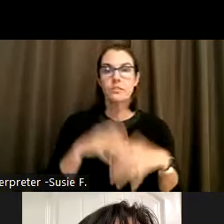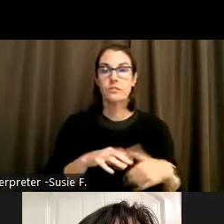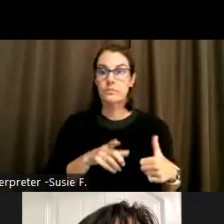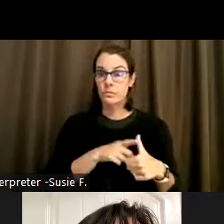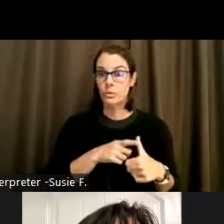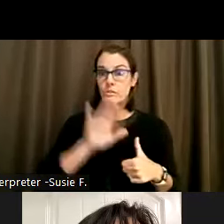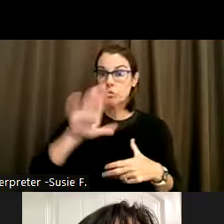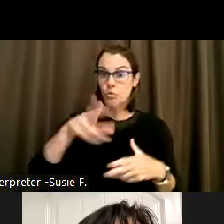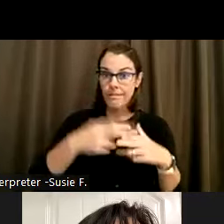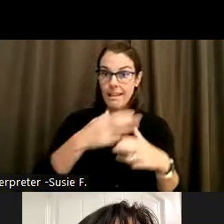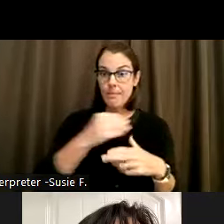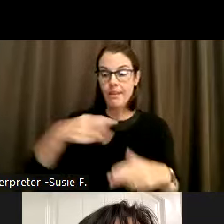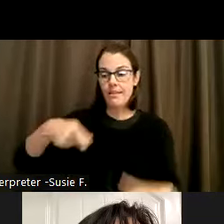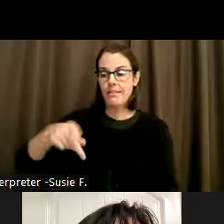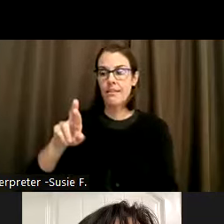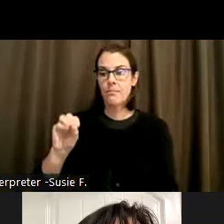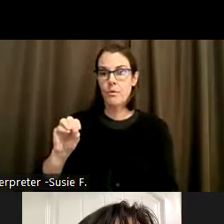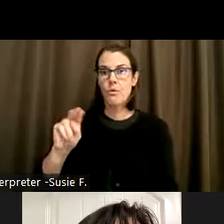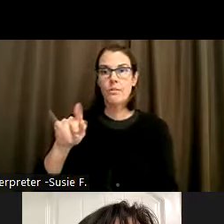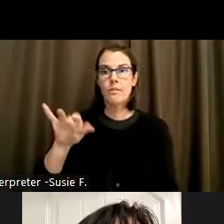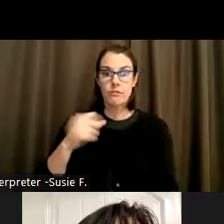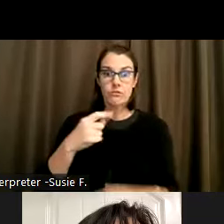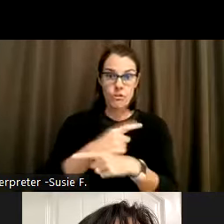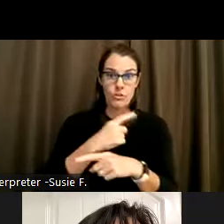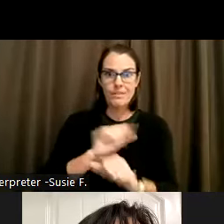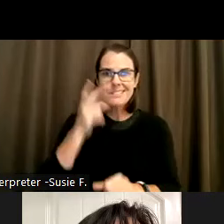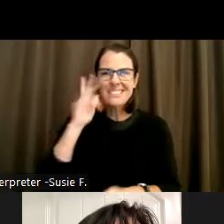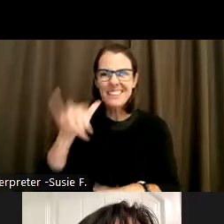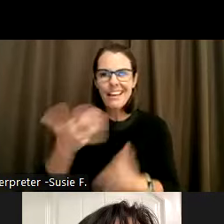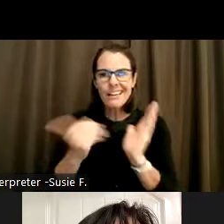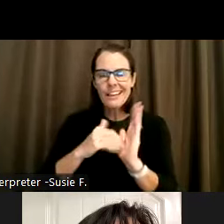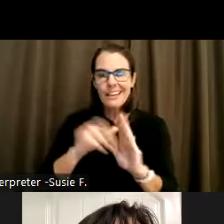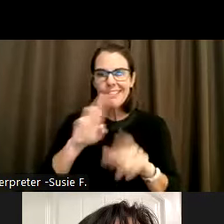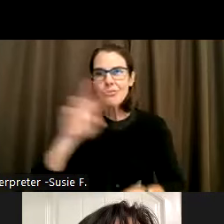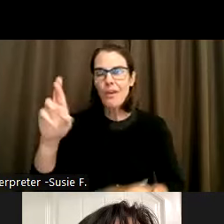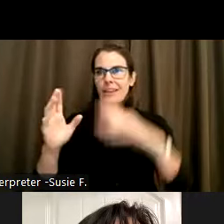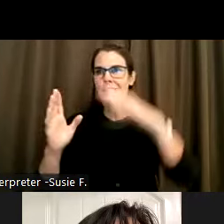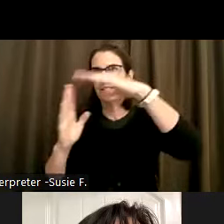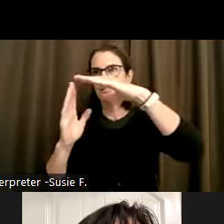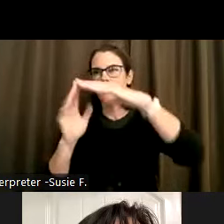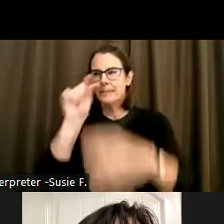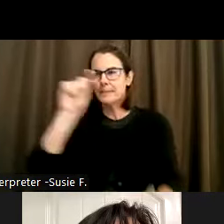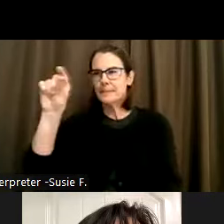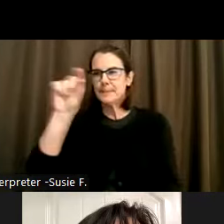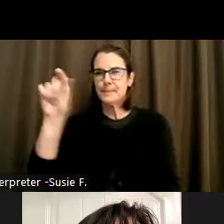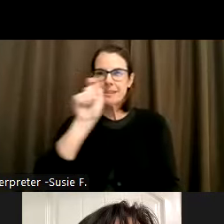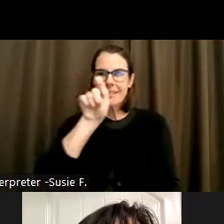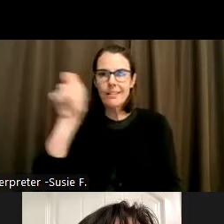and pronouns are correct. You can see that in the top, the upper, or maybe it's the lower corner. It should be in the box where